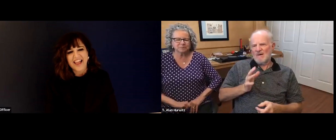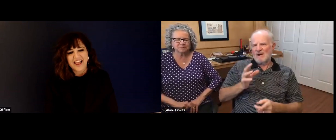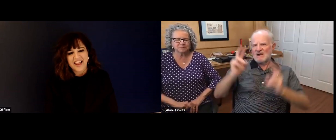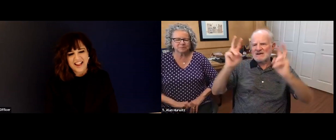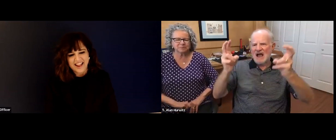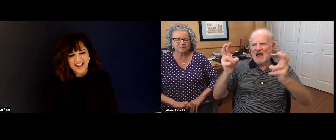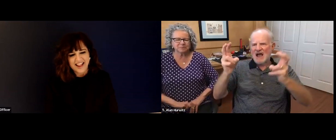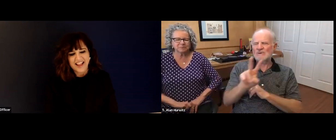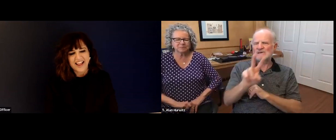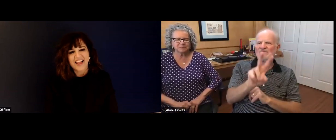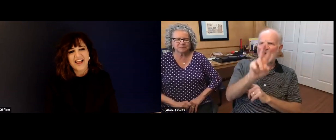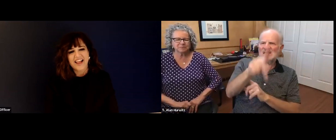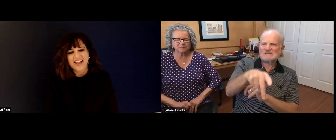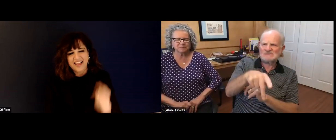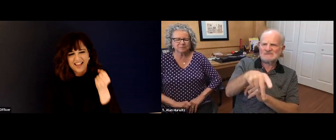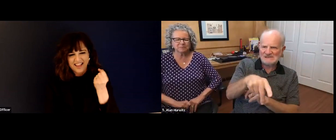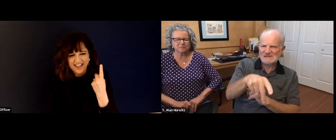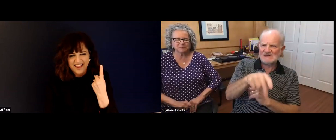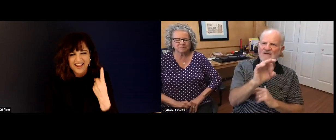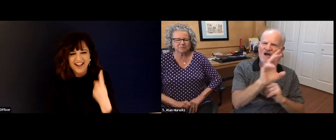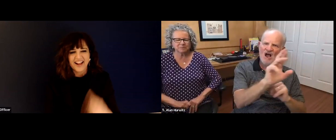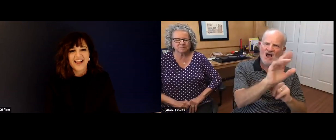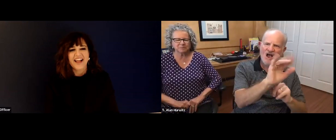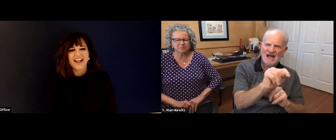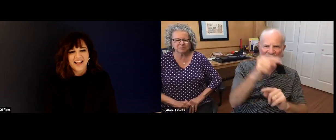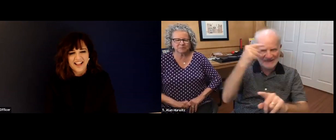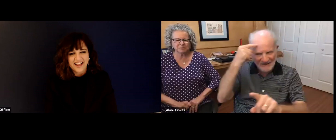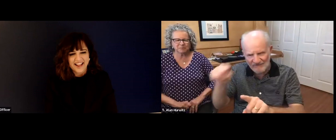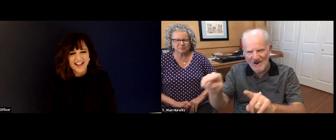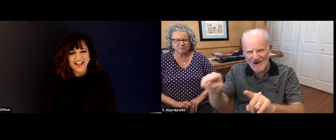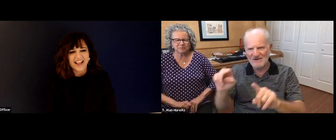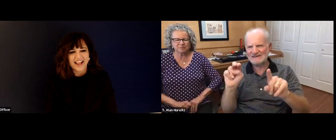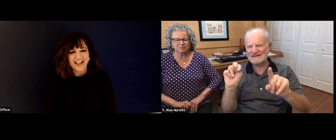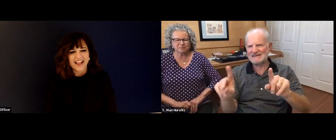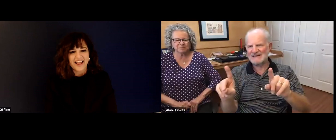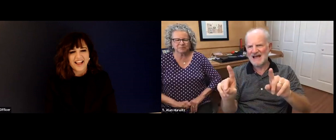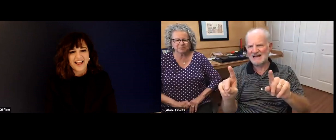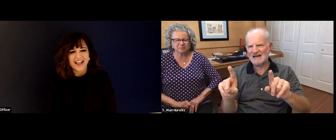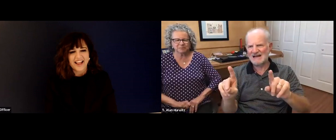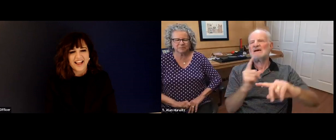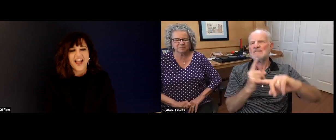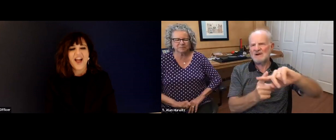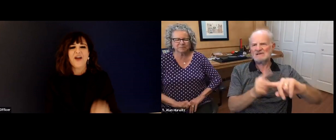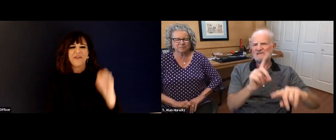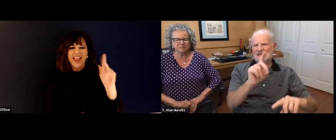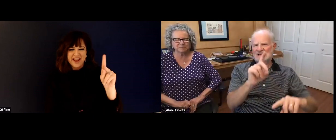executive officer in a non capitalized way. It was not like